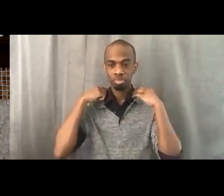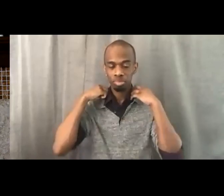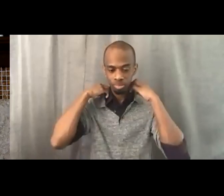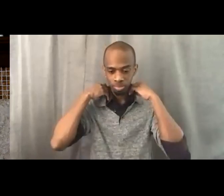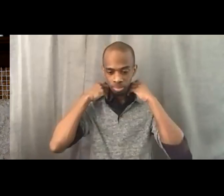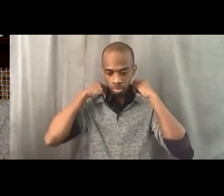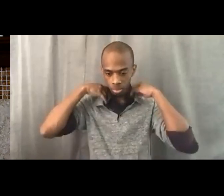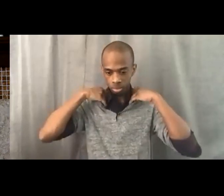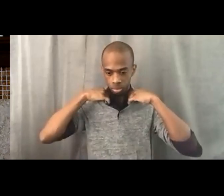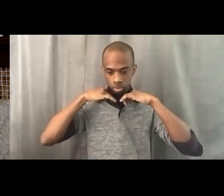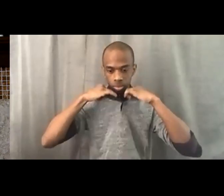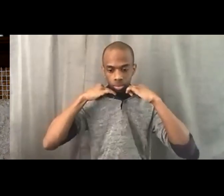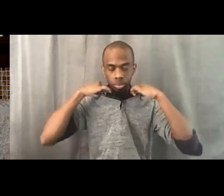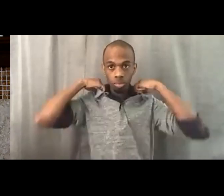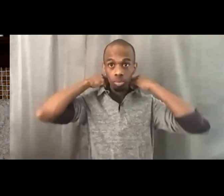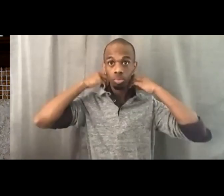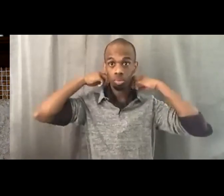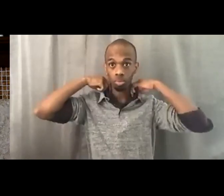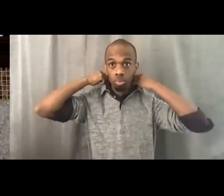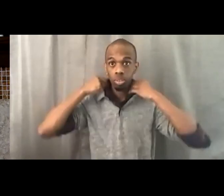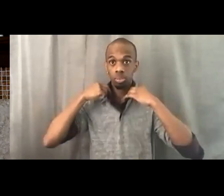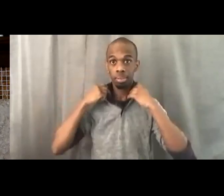[Alli] I'm happy to jump in on this one. Yeah, please Alli.